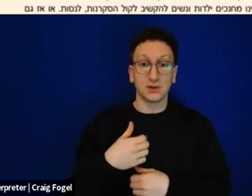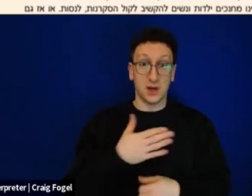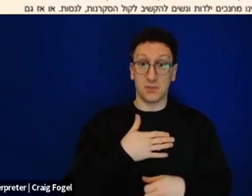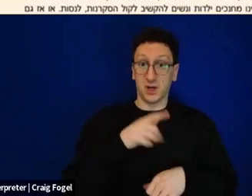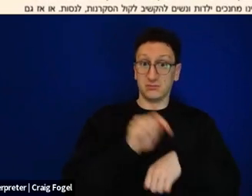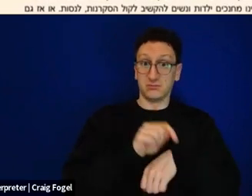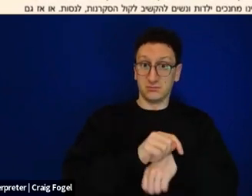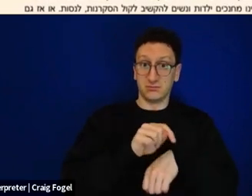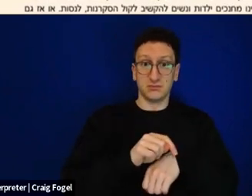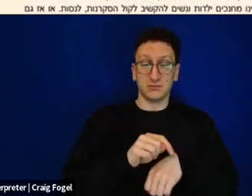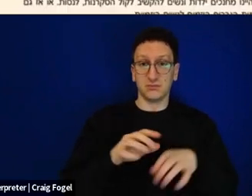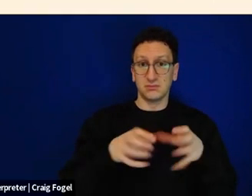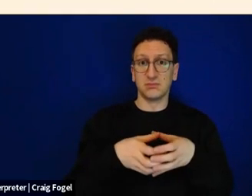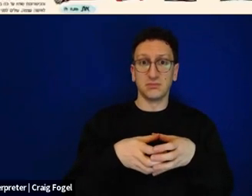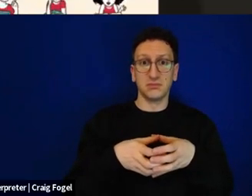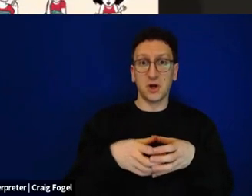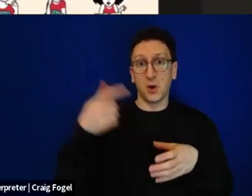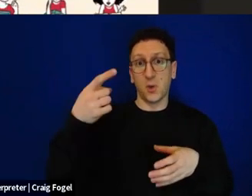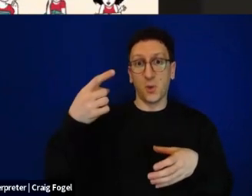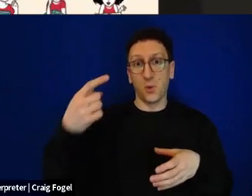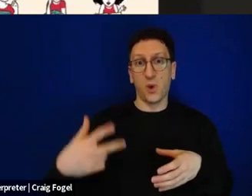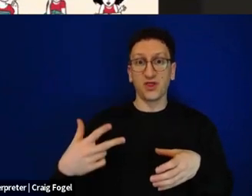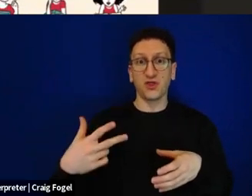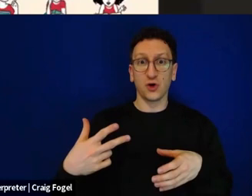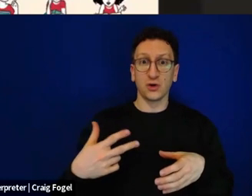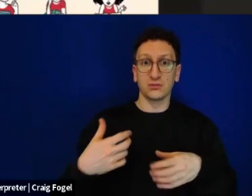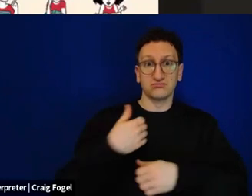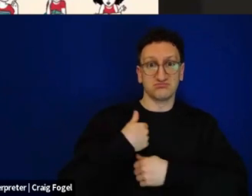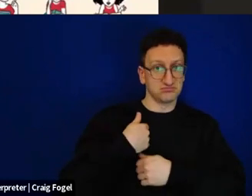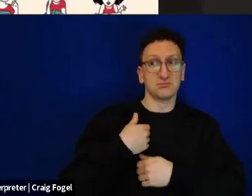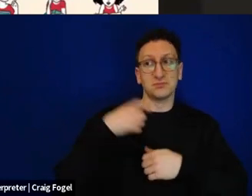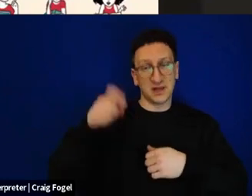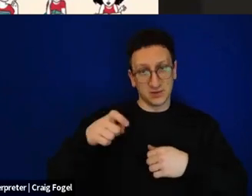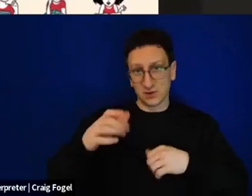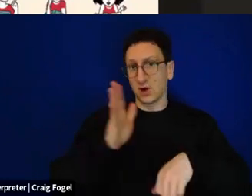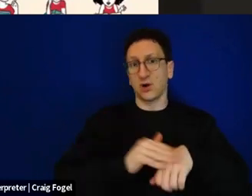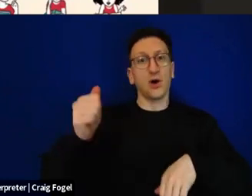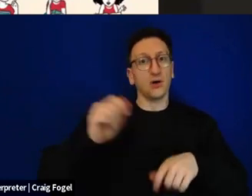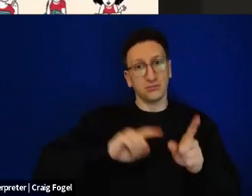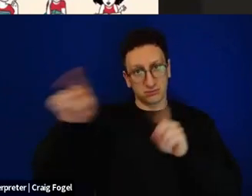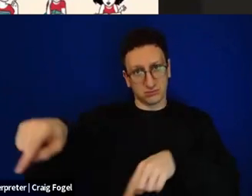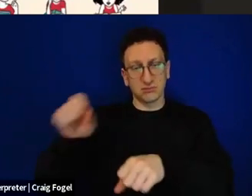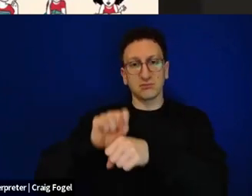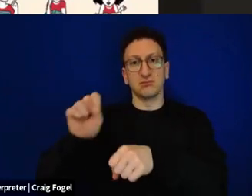the shul was in reserve duty, or had someone in their family who was in active military duty.